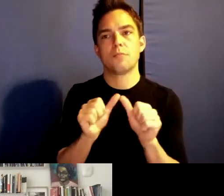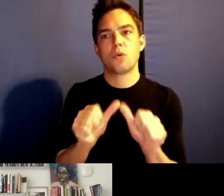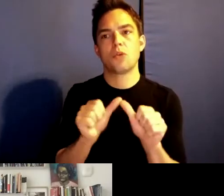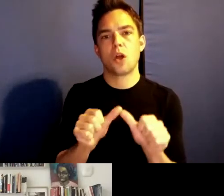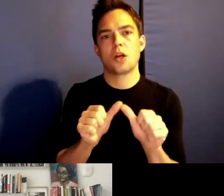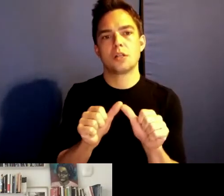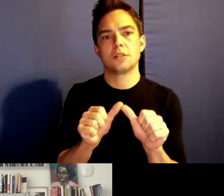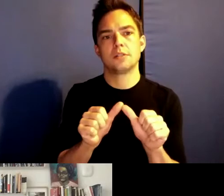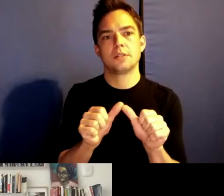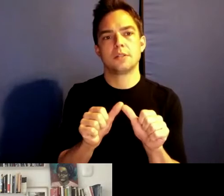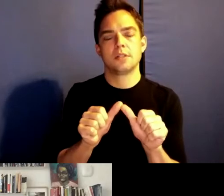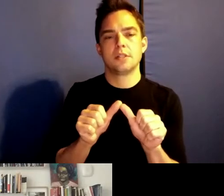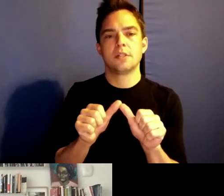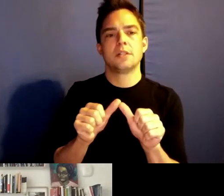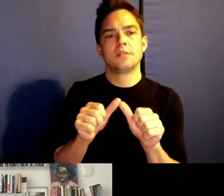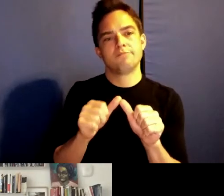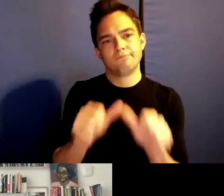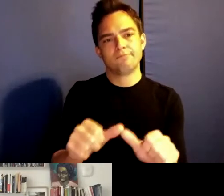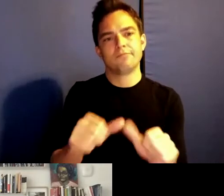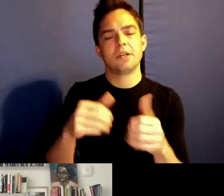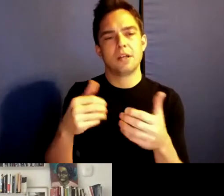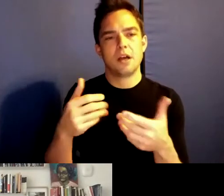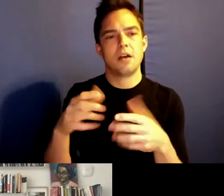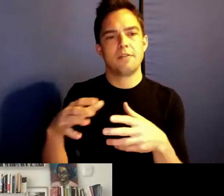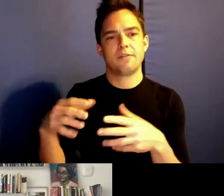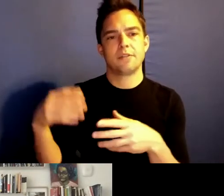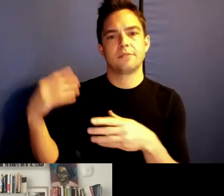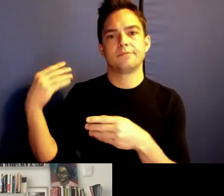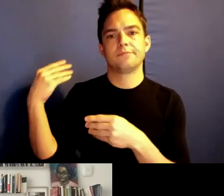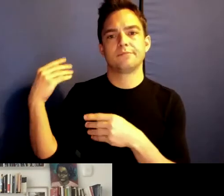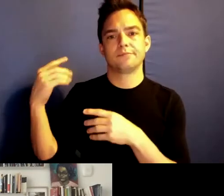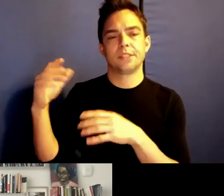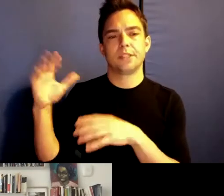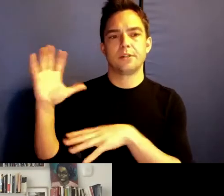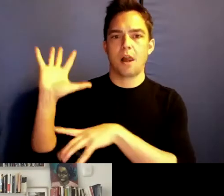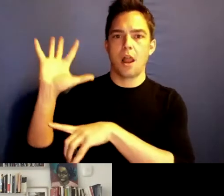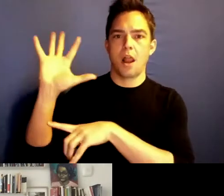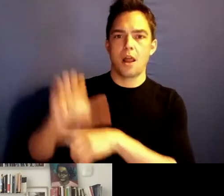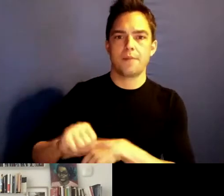pedagogic. So this really asked us to think about what